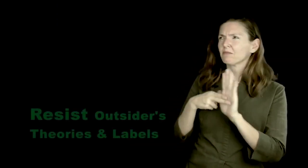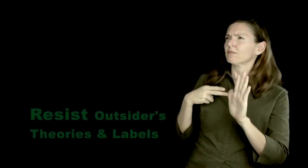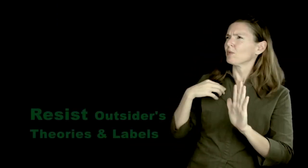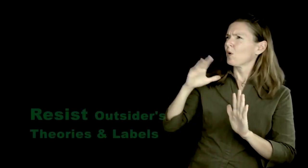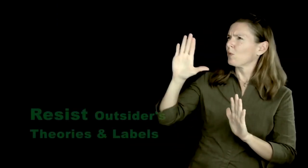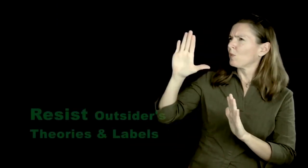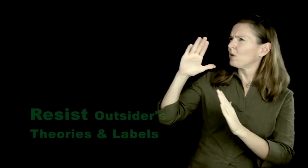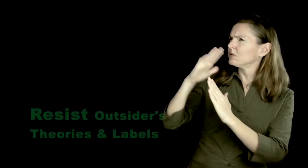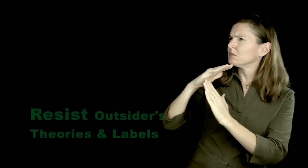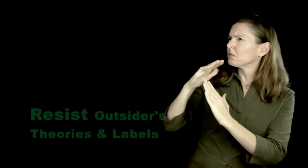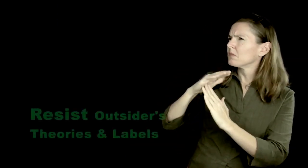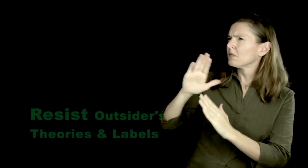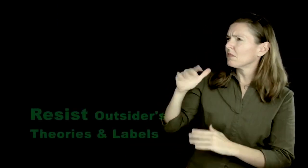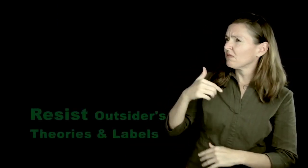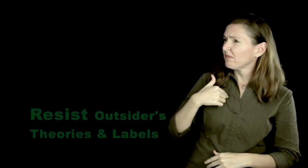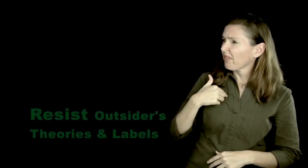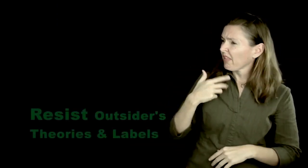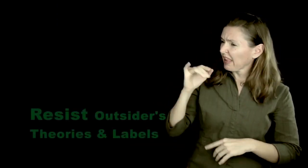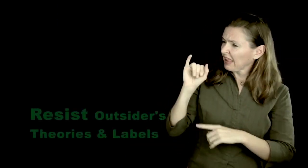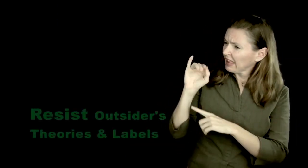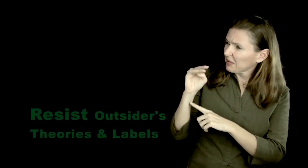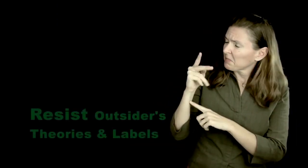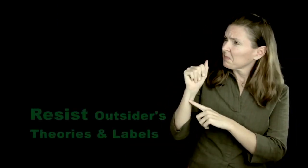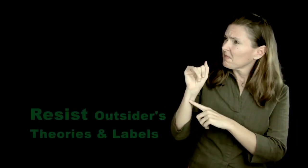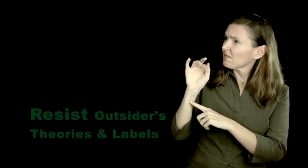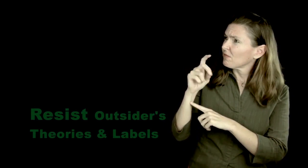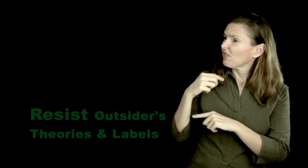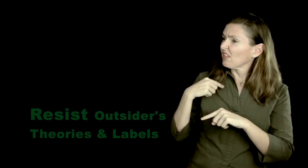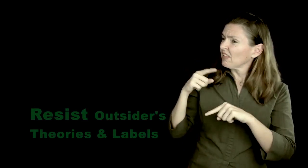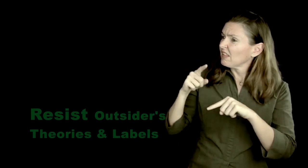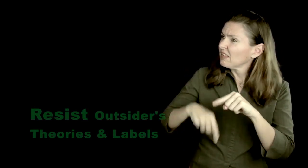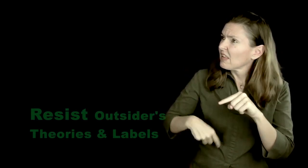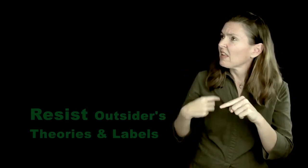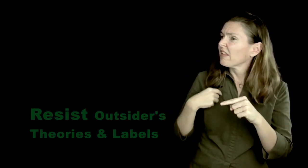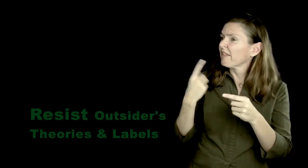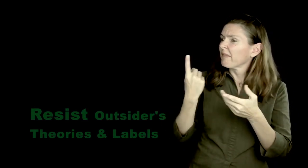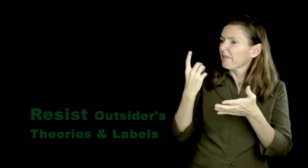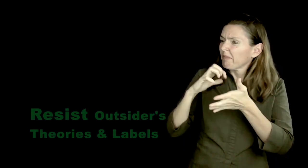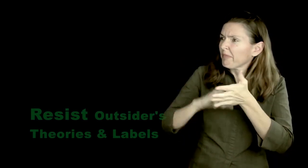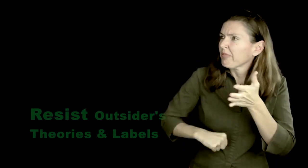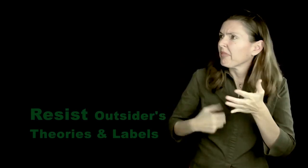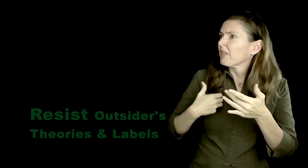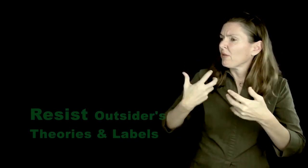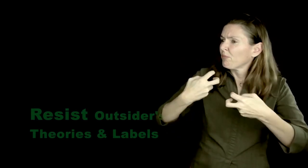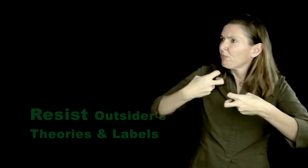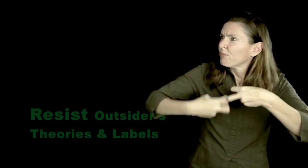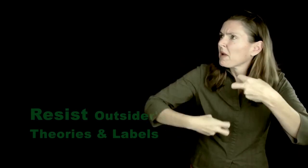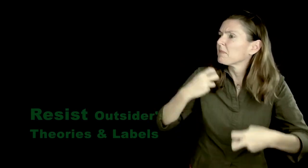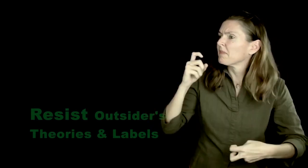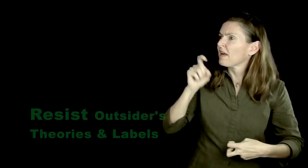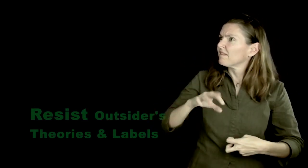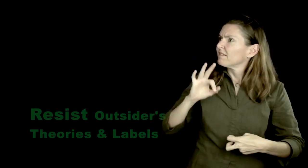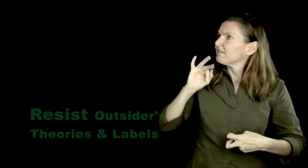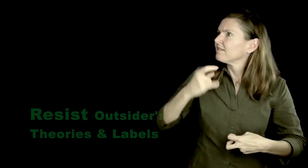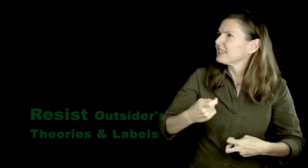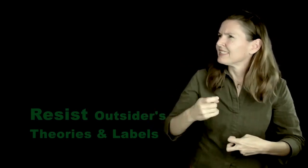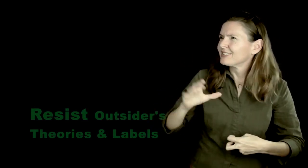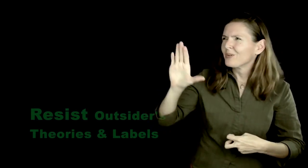Are you calling me hearing impaired? Well-- hey there-- time out. I'm impaired? I can't? I'm deficient? I have a problem? I have to be fixed?